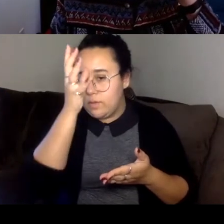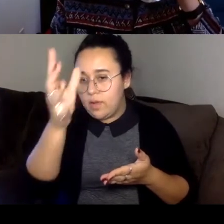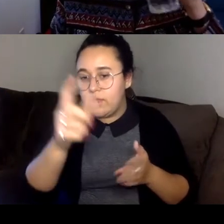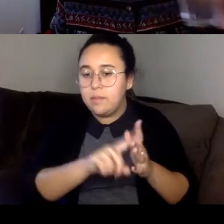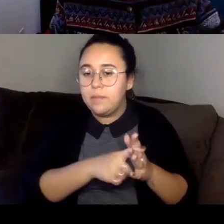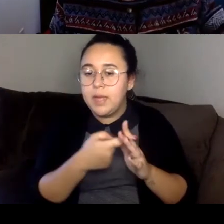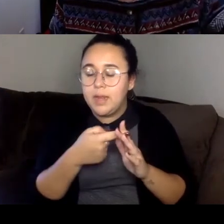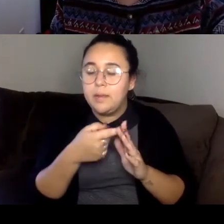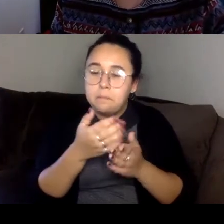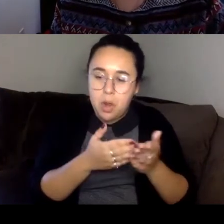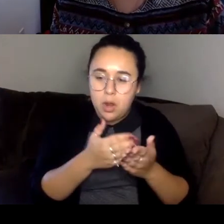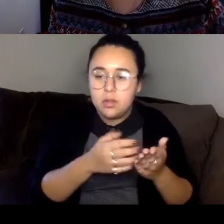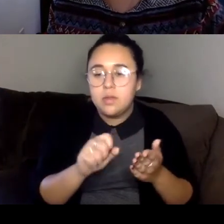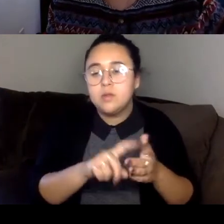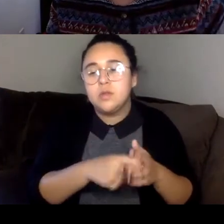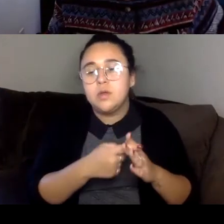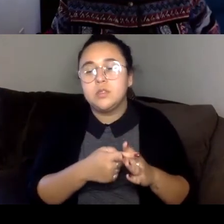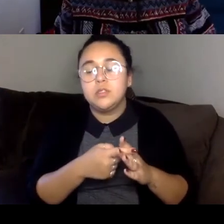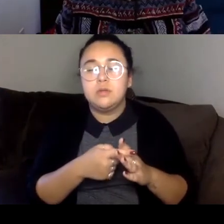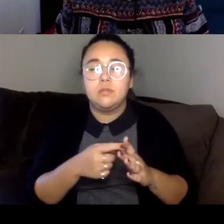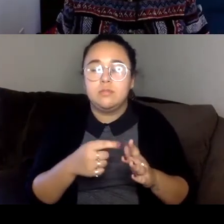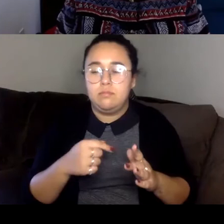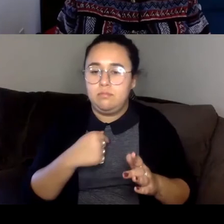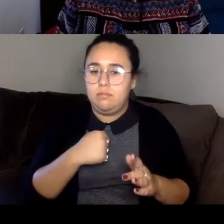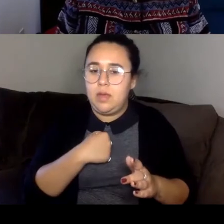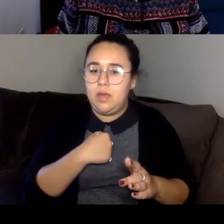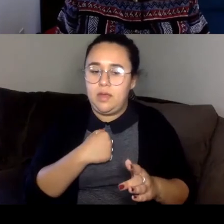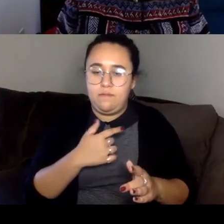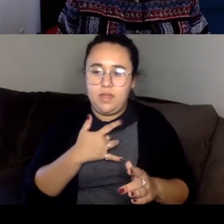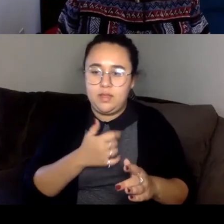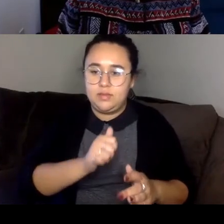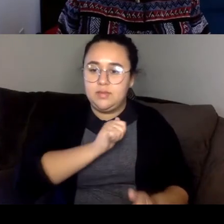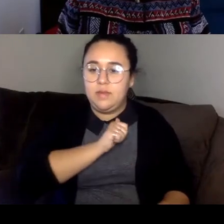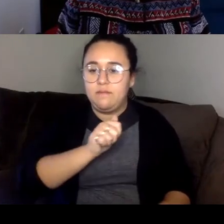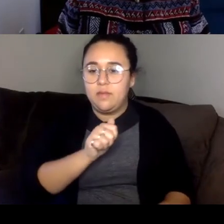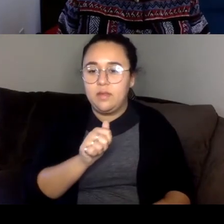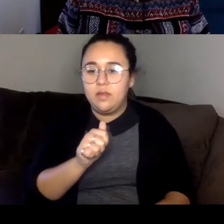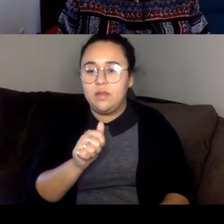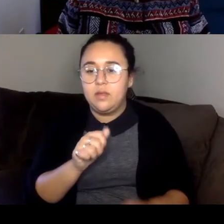of the origin point of like my sense of self, have you know in terms of temporality.